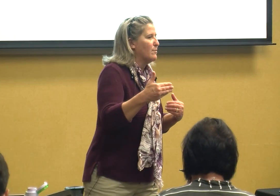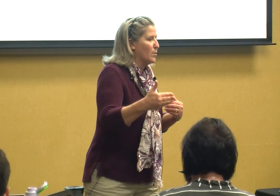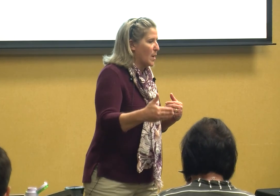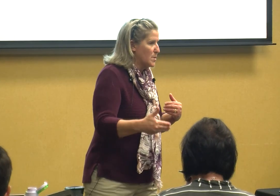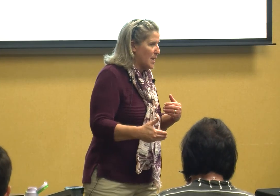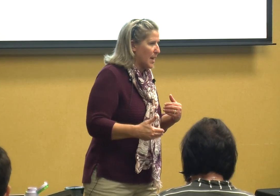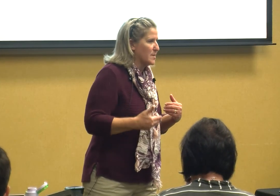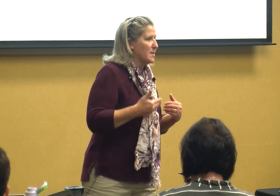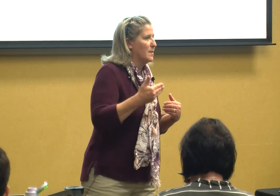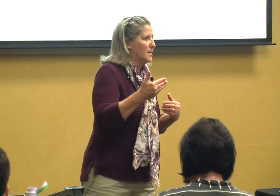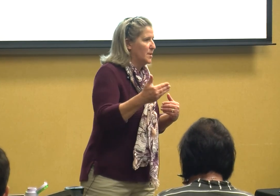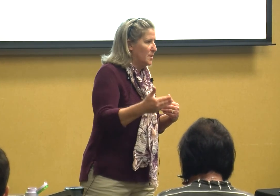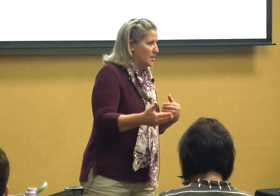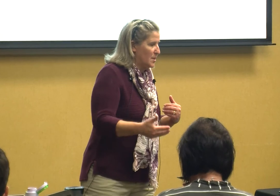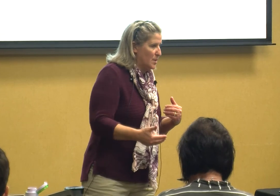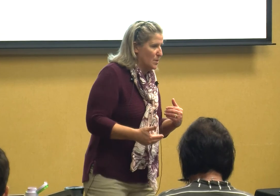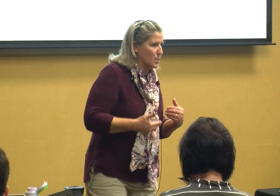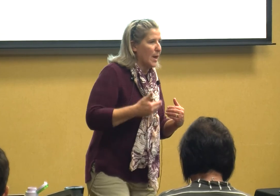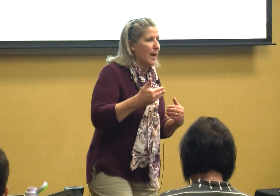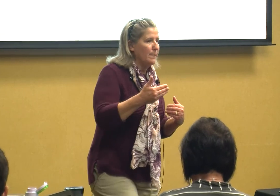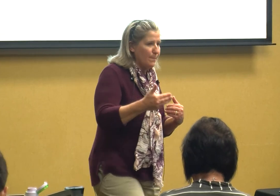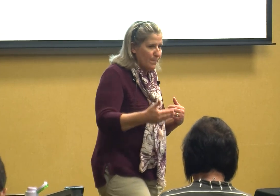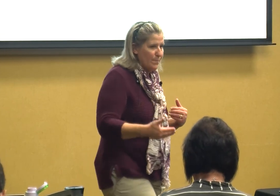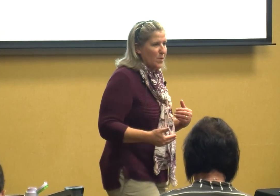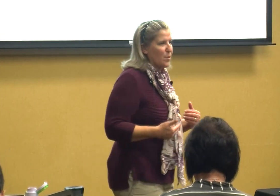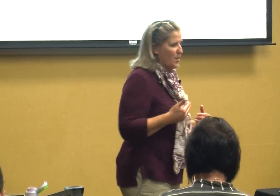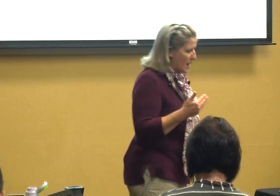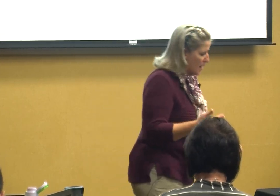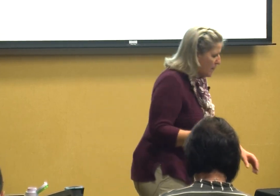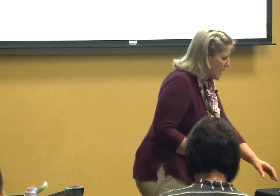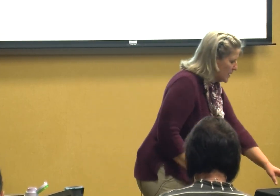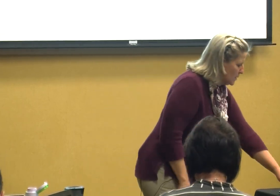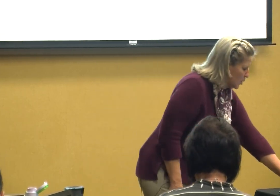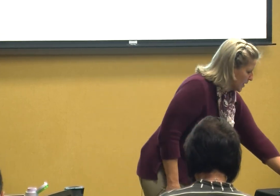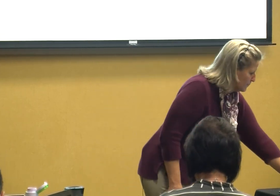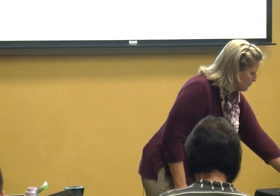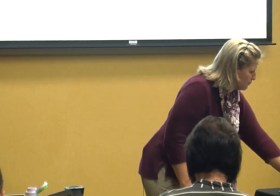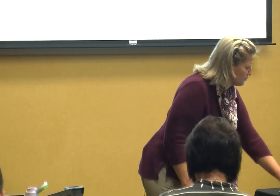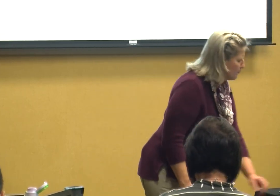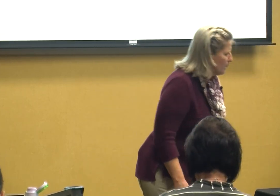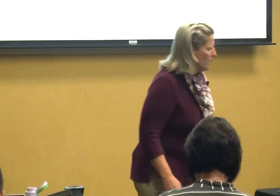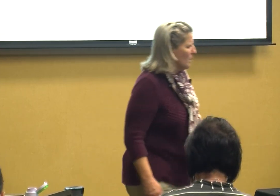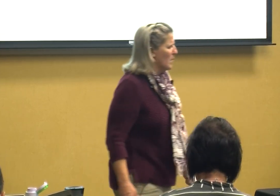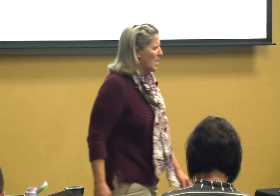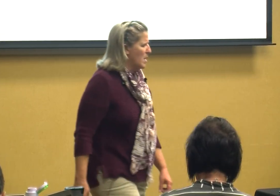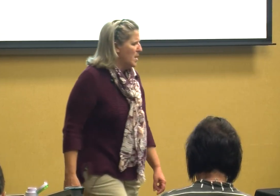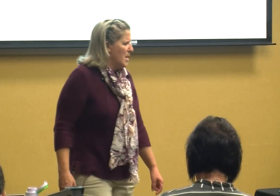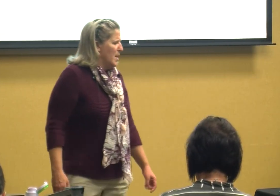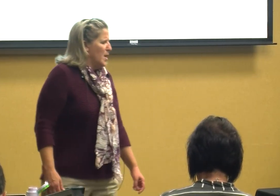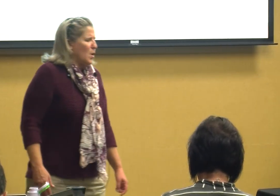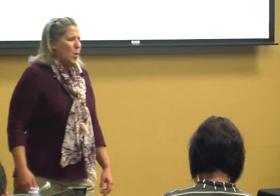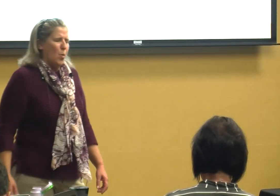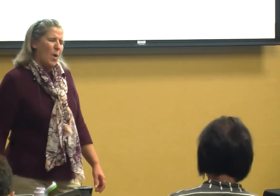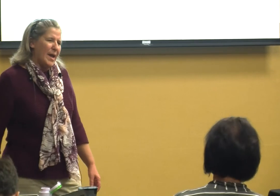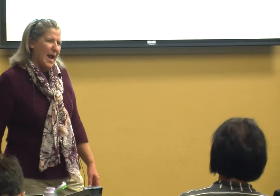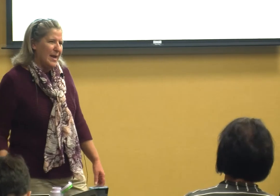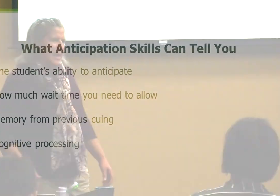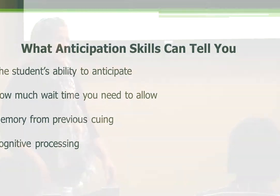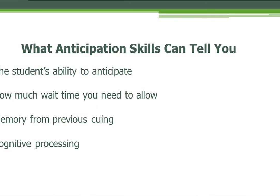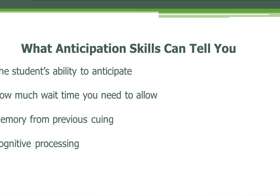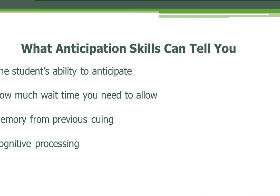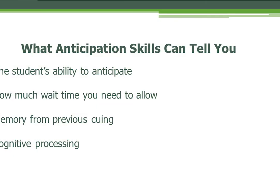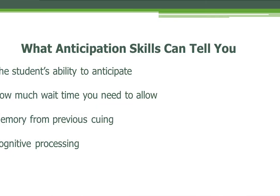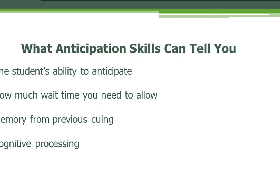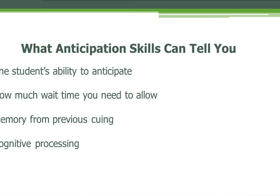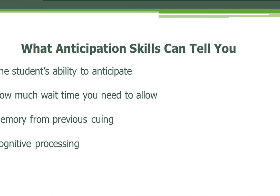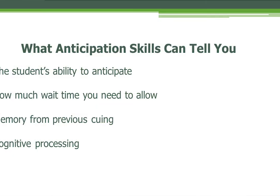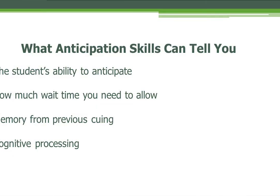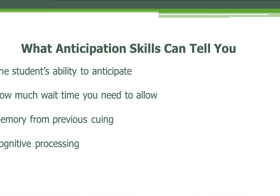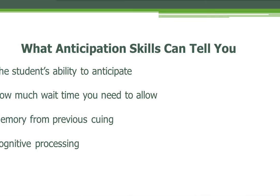for those things okay you're thinking about it and looking what can anticipation skills terror